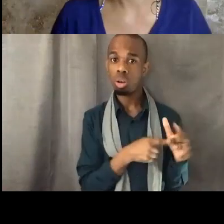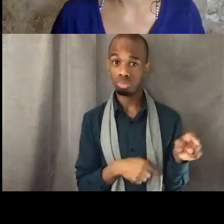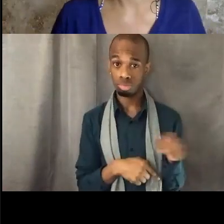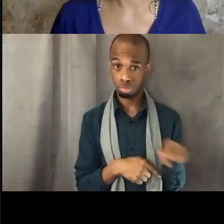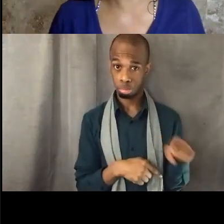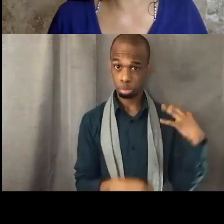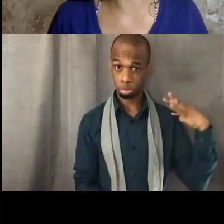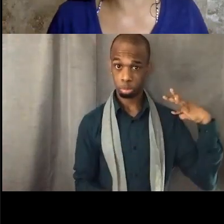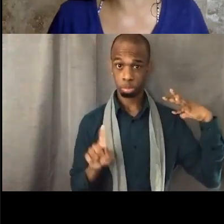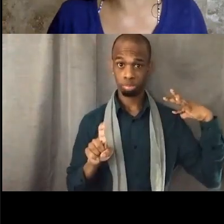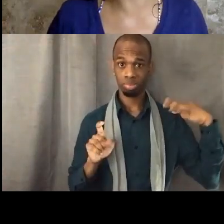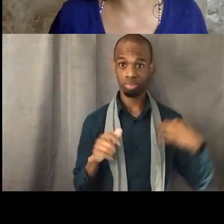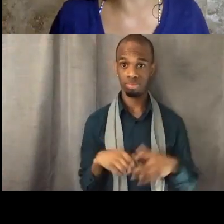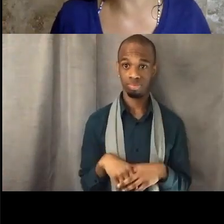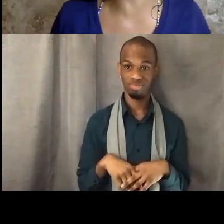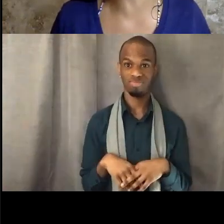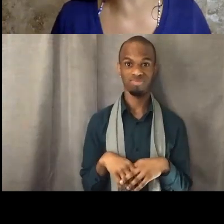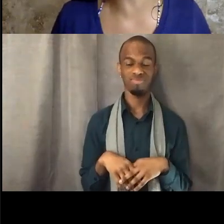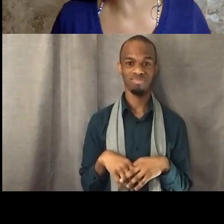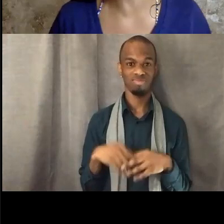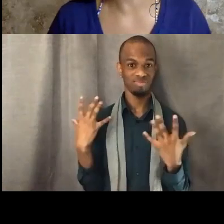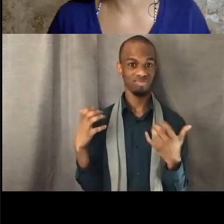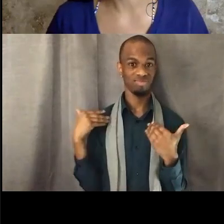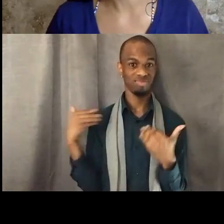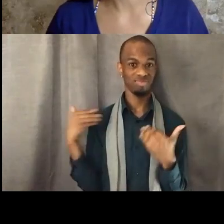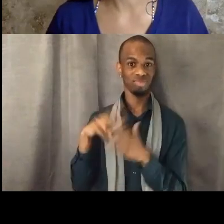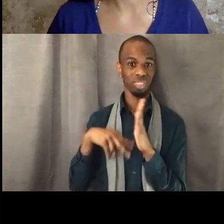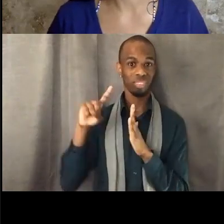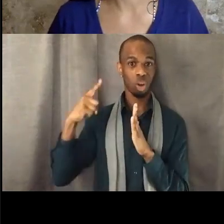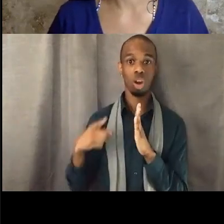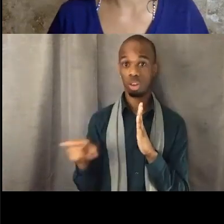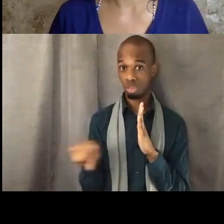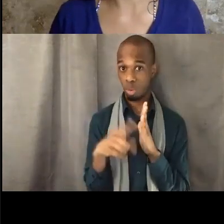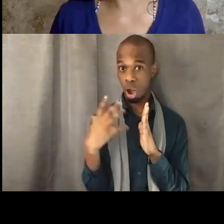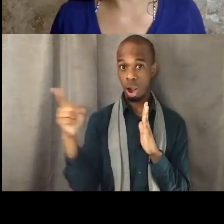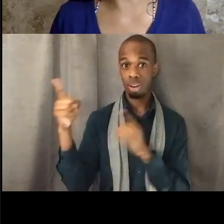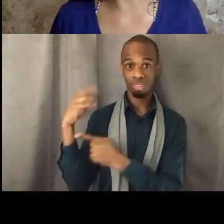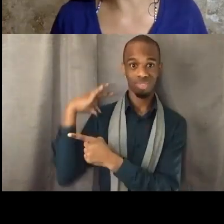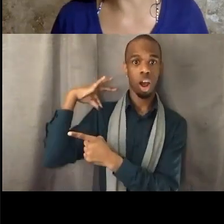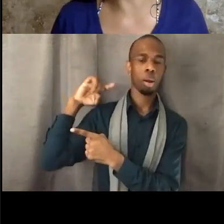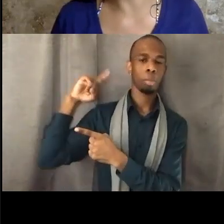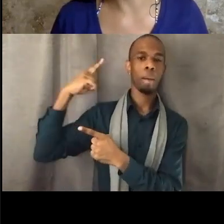Who can start us off by reading the first slide? [Nicole] I can. That would be great. Thanks, Nicole.